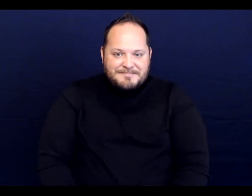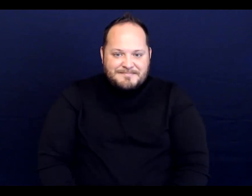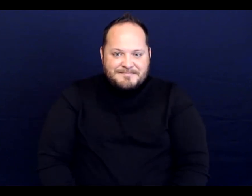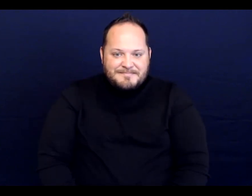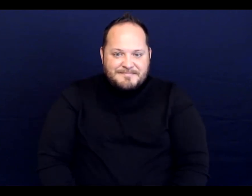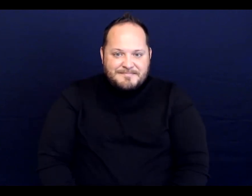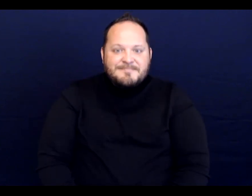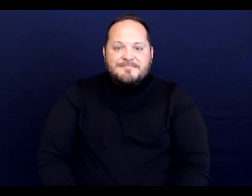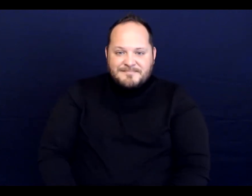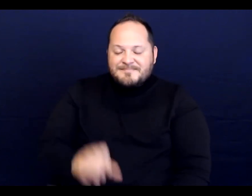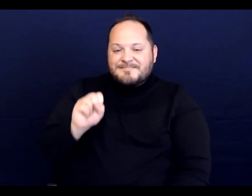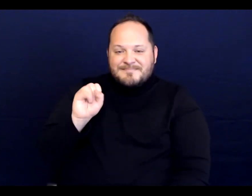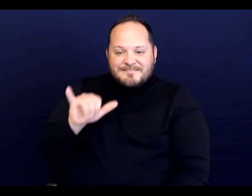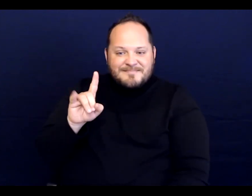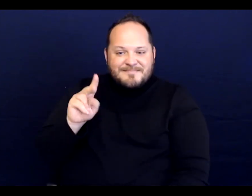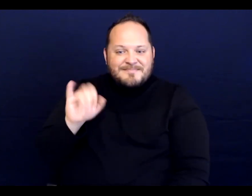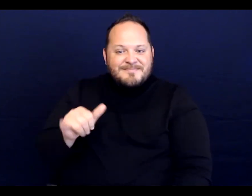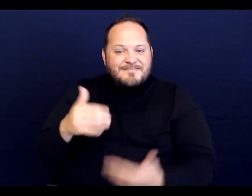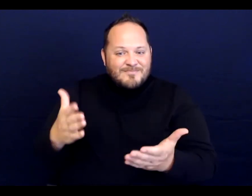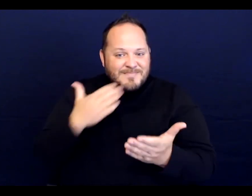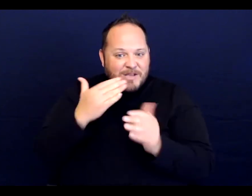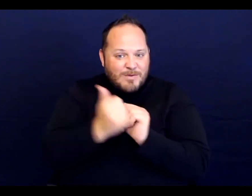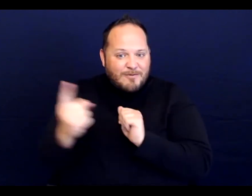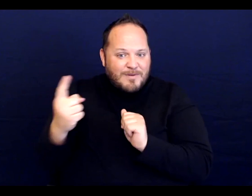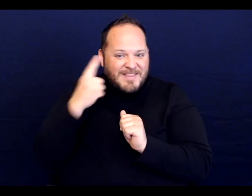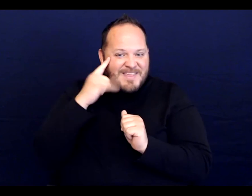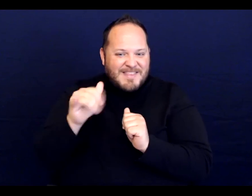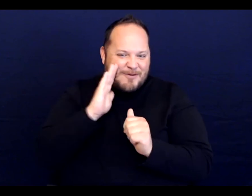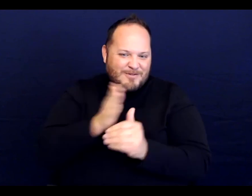[Sydney] Well, thanks everyone. I think that's gonna wrap this training for the day.